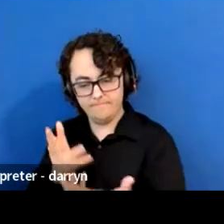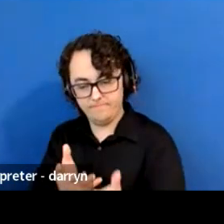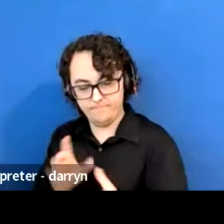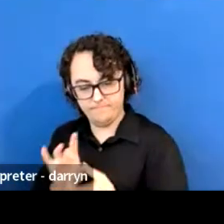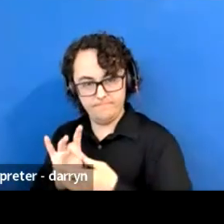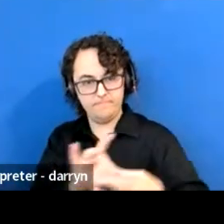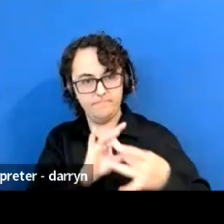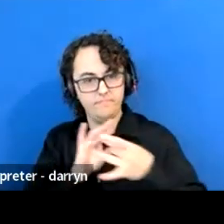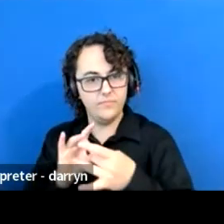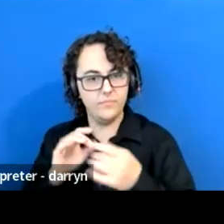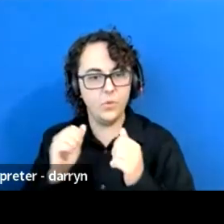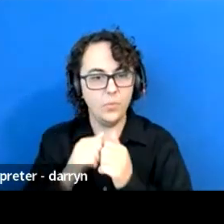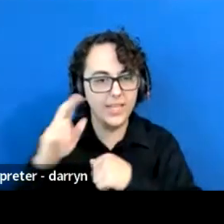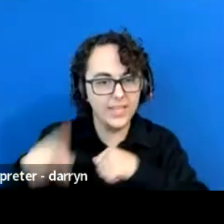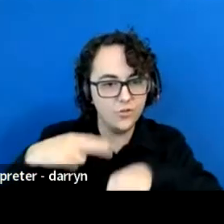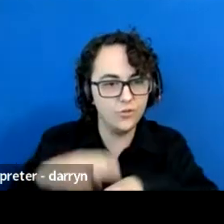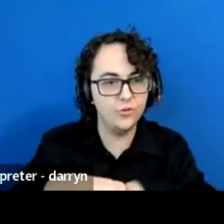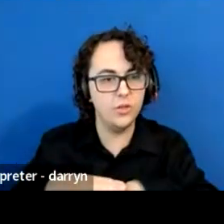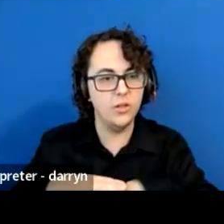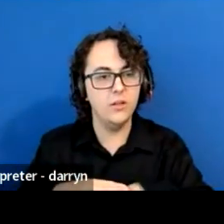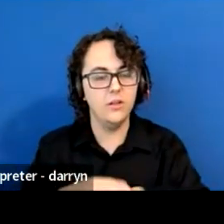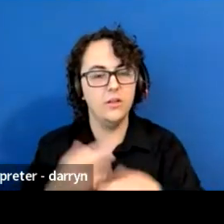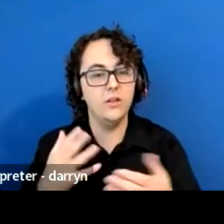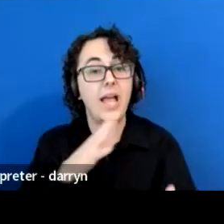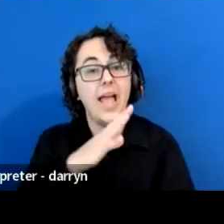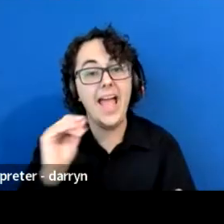and to share the knowledge with people.